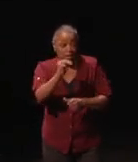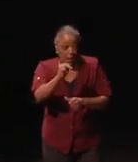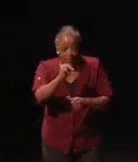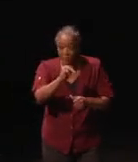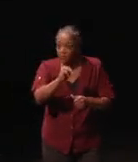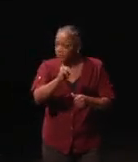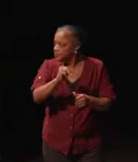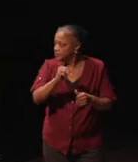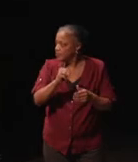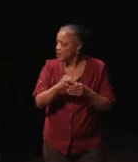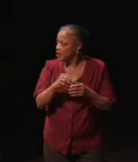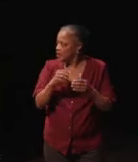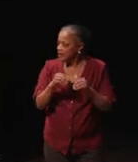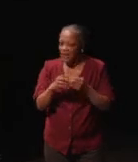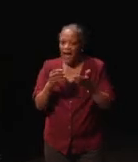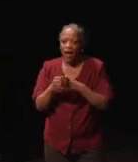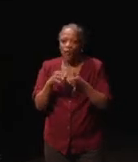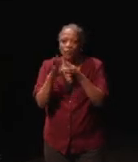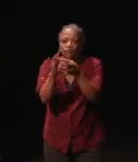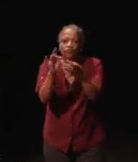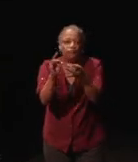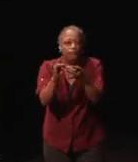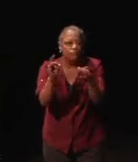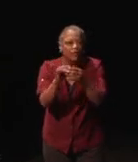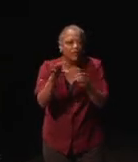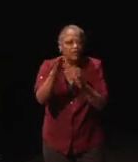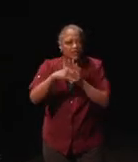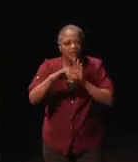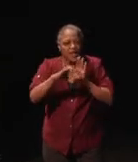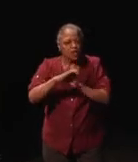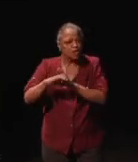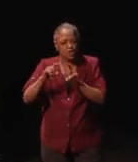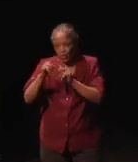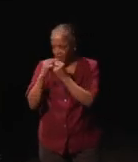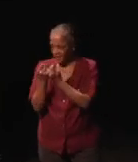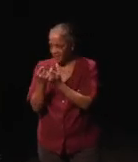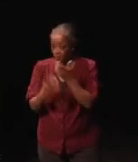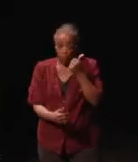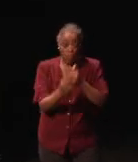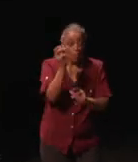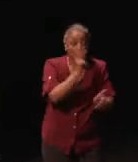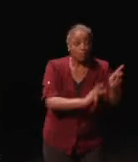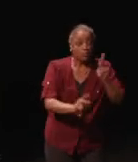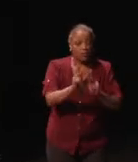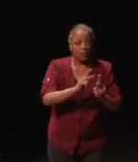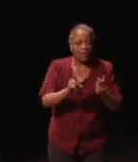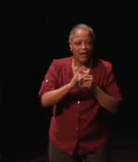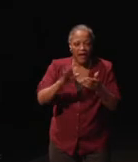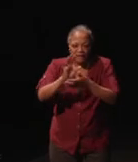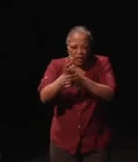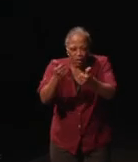I lose how I pitched the feature to the team. Most people had like video game,